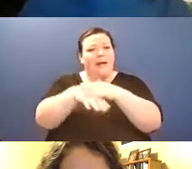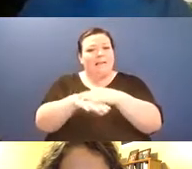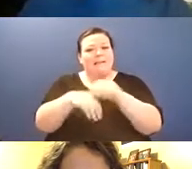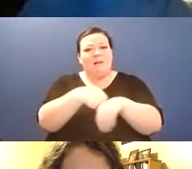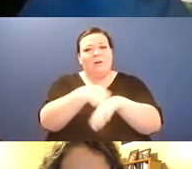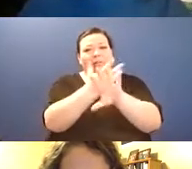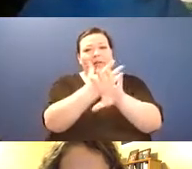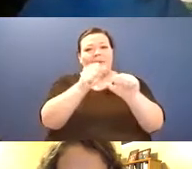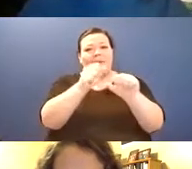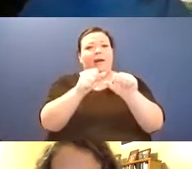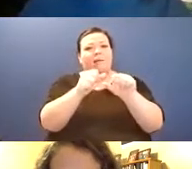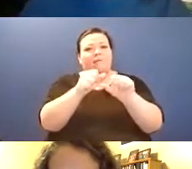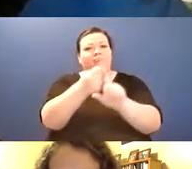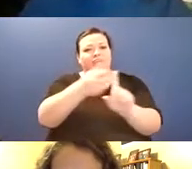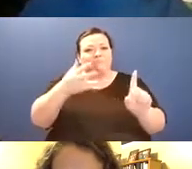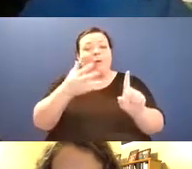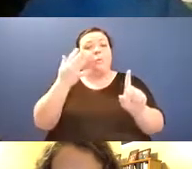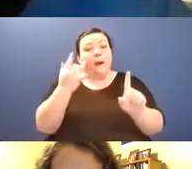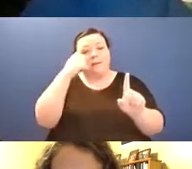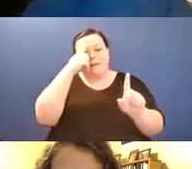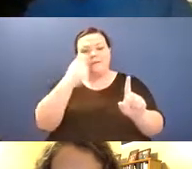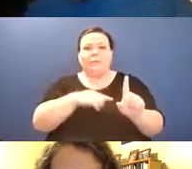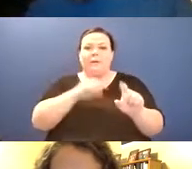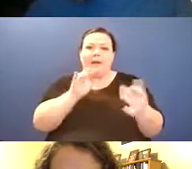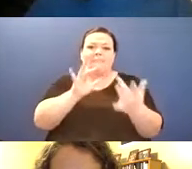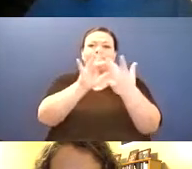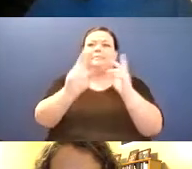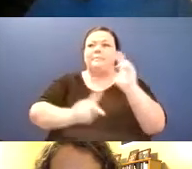share your pronouns by editing your name to include them, and again if you need help with